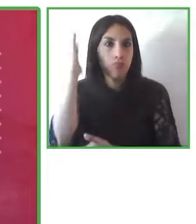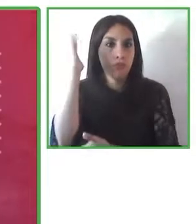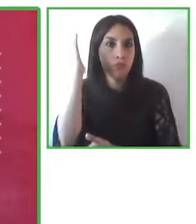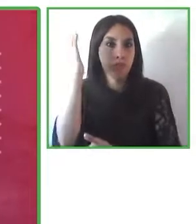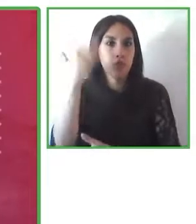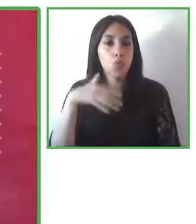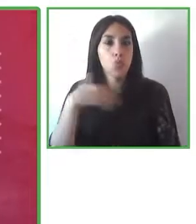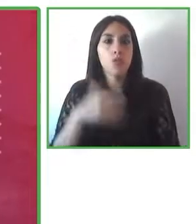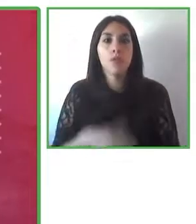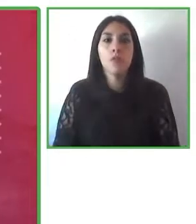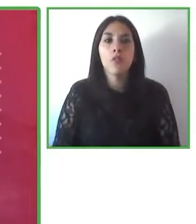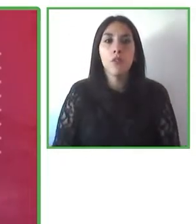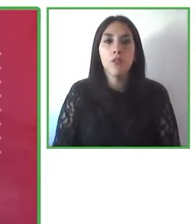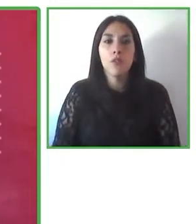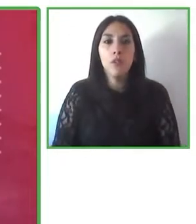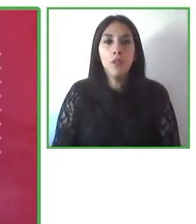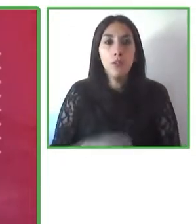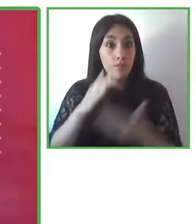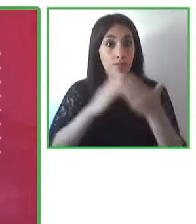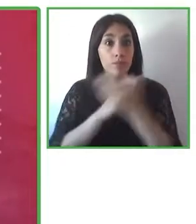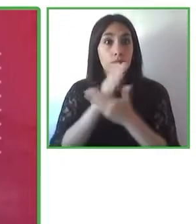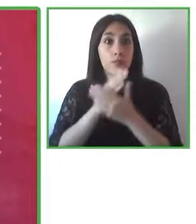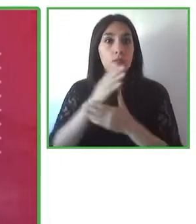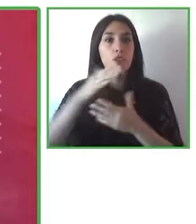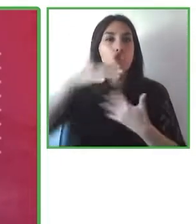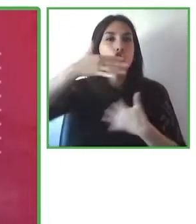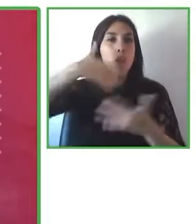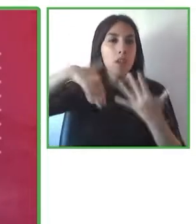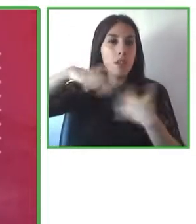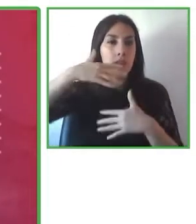so that you can expand it to universal accessibility and